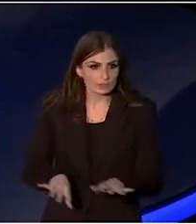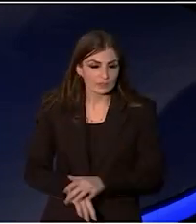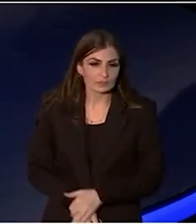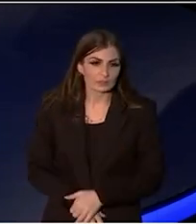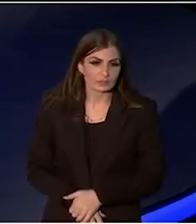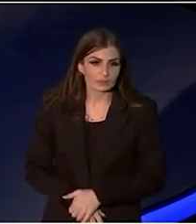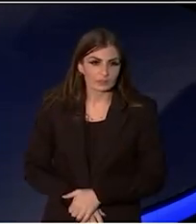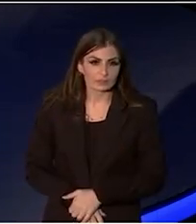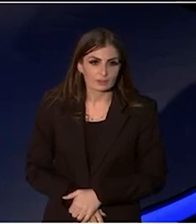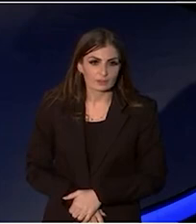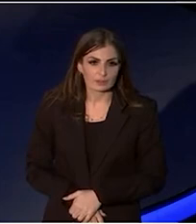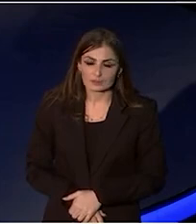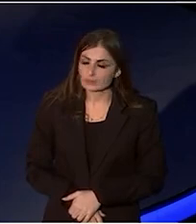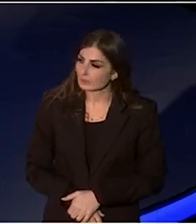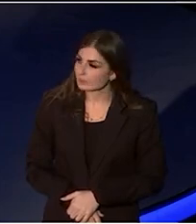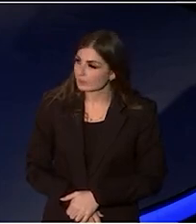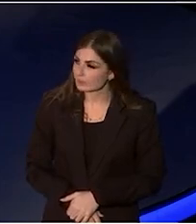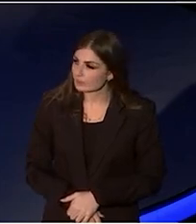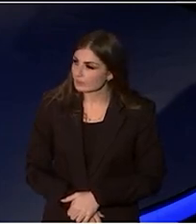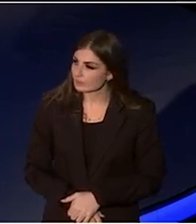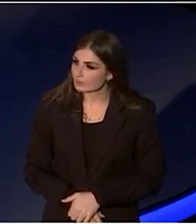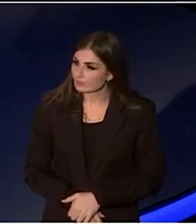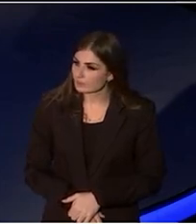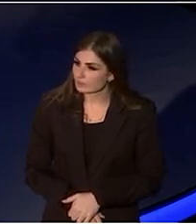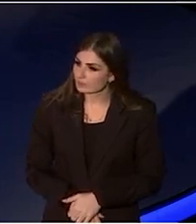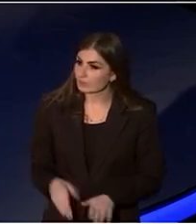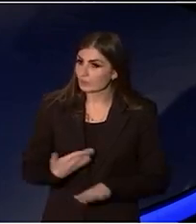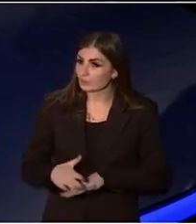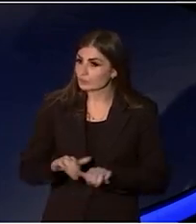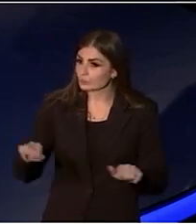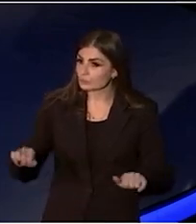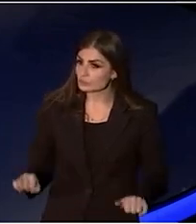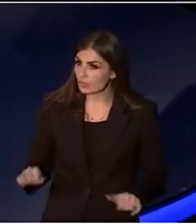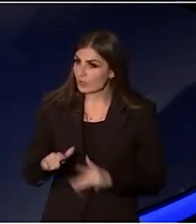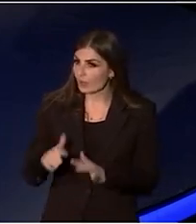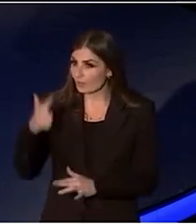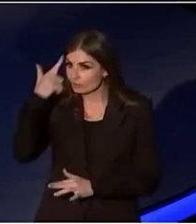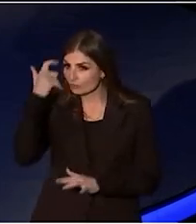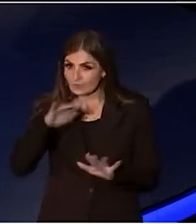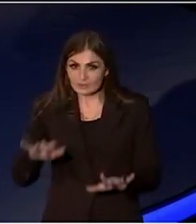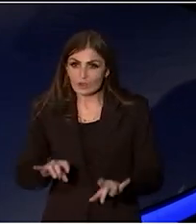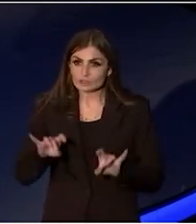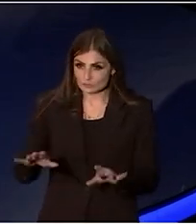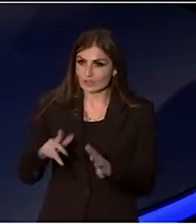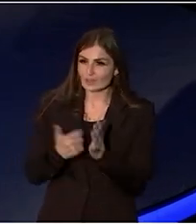To the new Chair of Creative Australia, Robert Morgan,